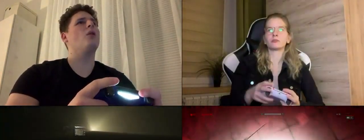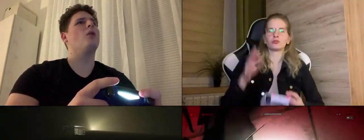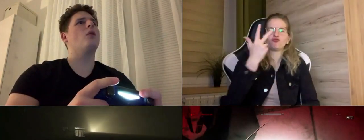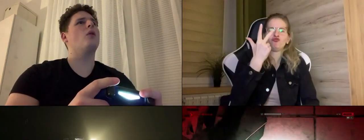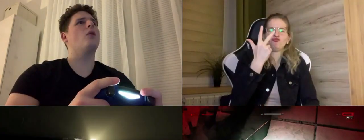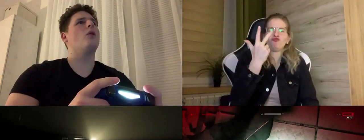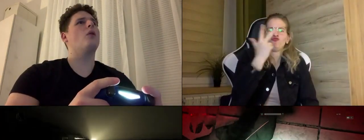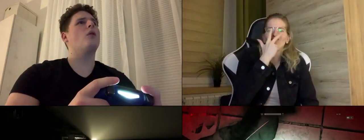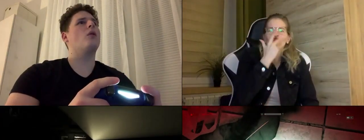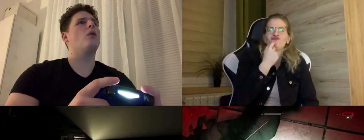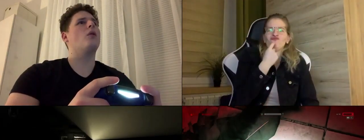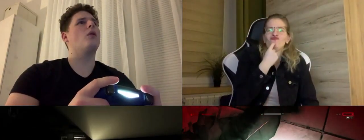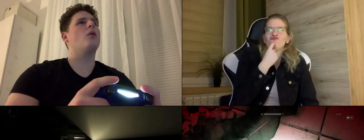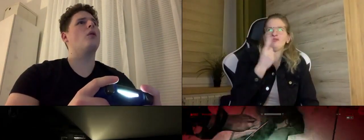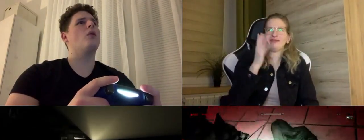What is this !!!! 3 vs 1 ????? not fair !!!